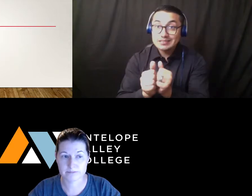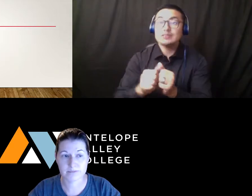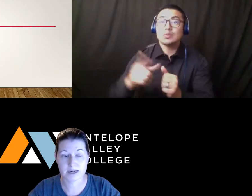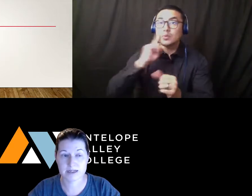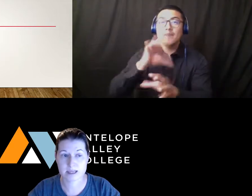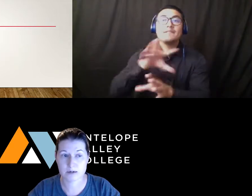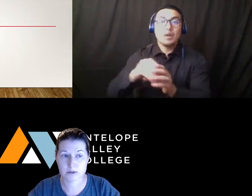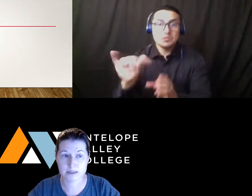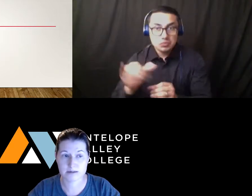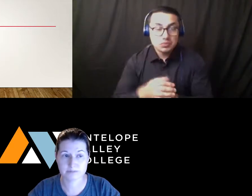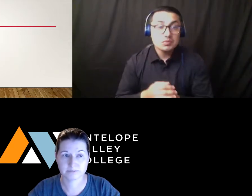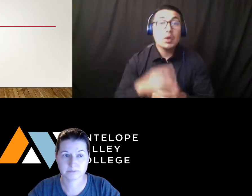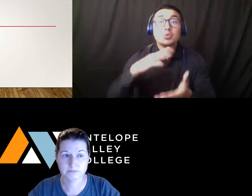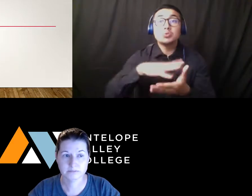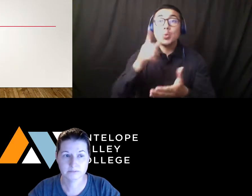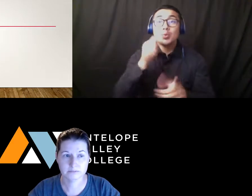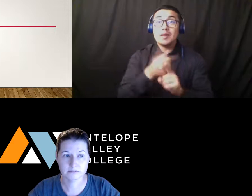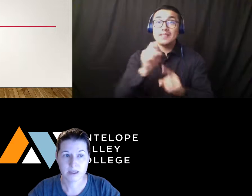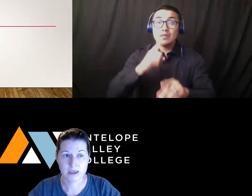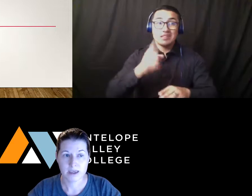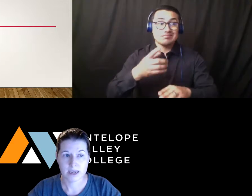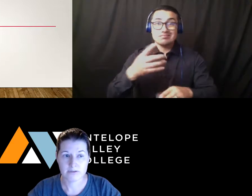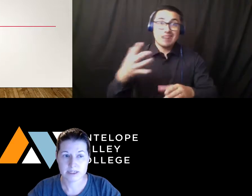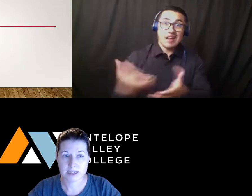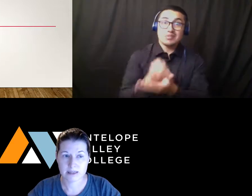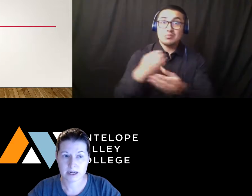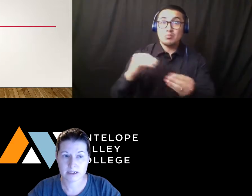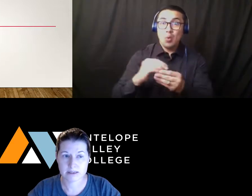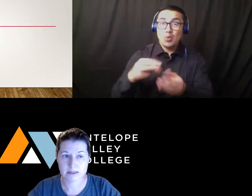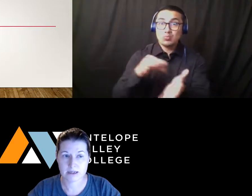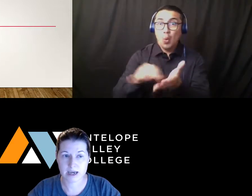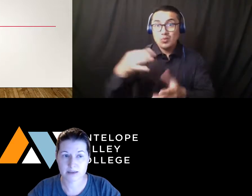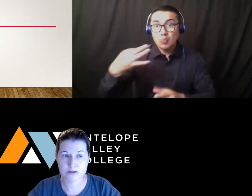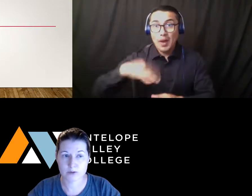Next slide, please. AVC Athletics, the athletes are being